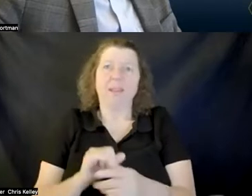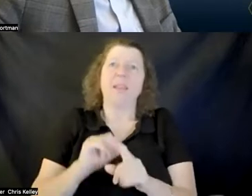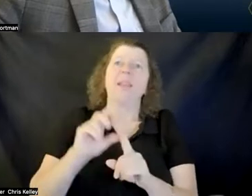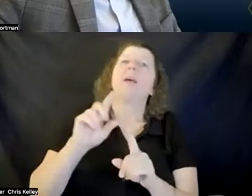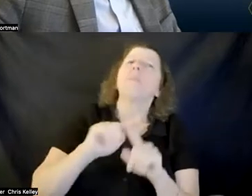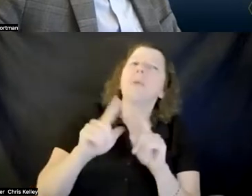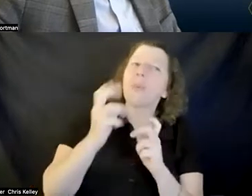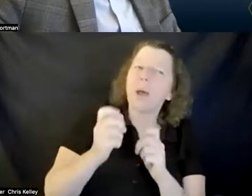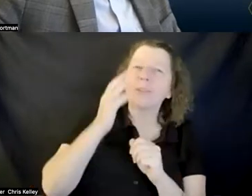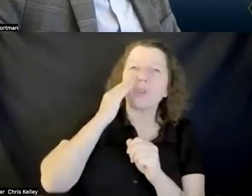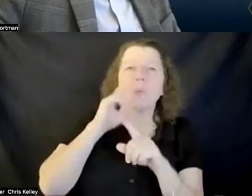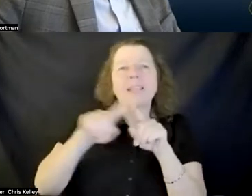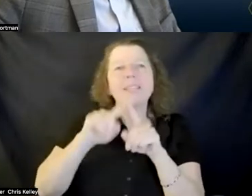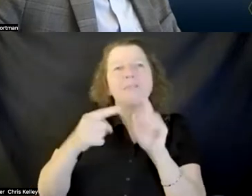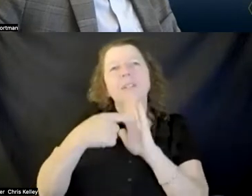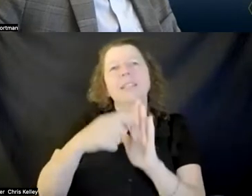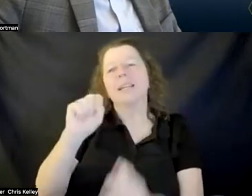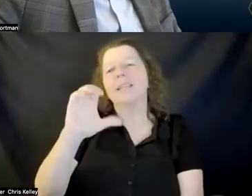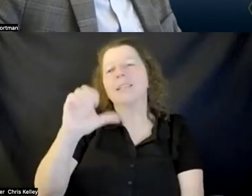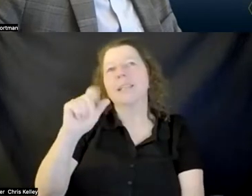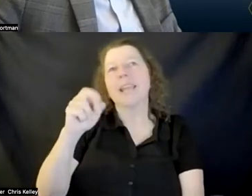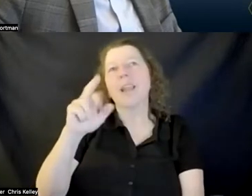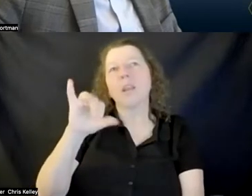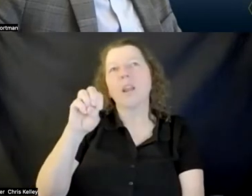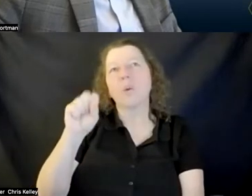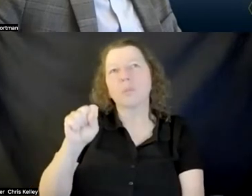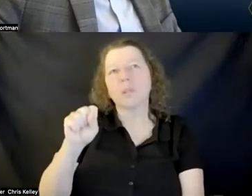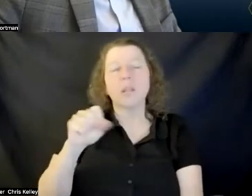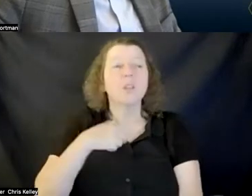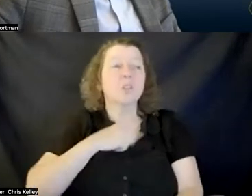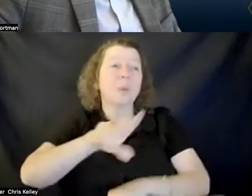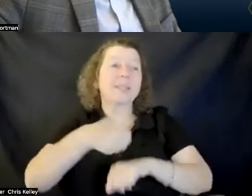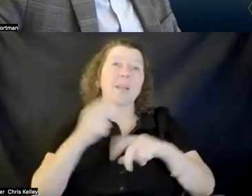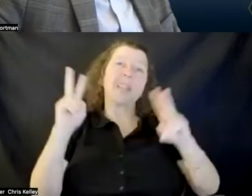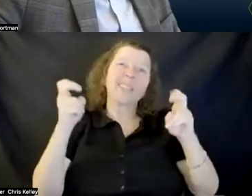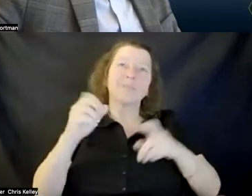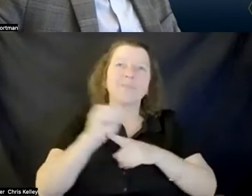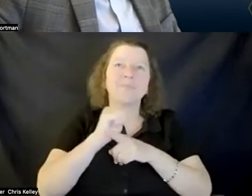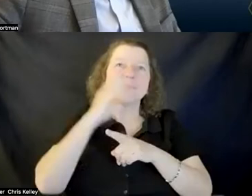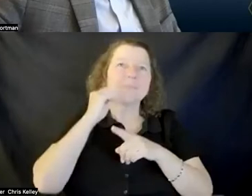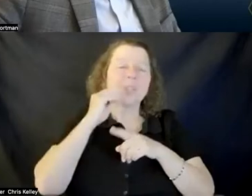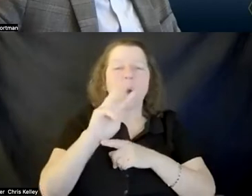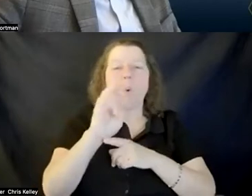scenarios were so we created these walkthroughs where they had a narration kind of explaining what